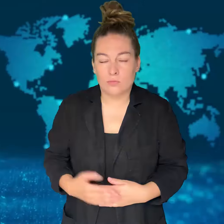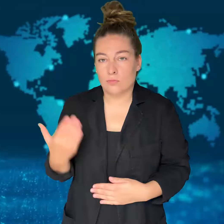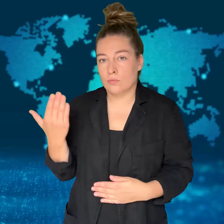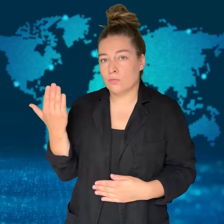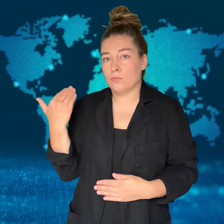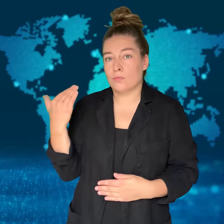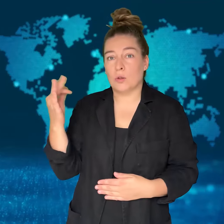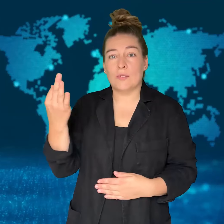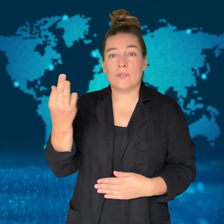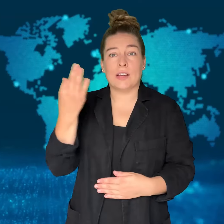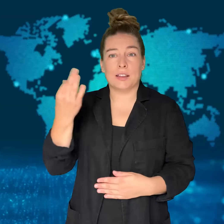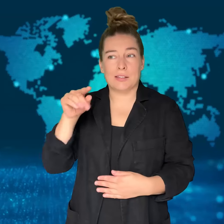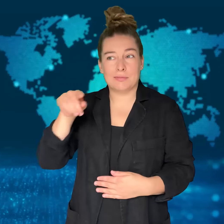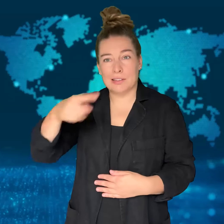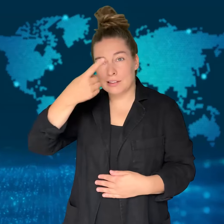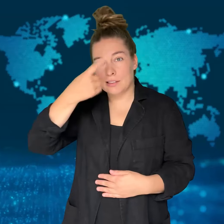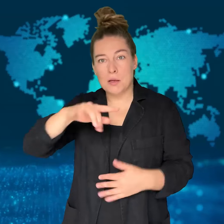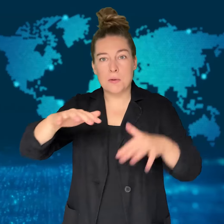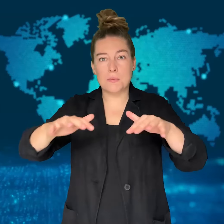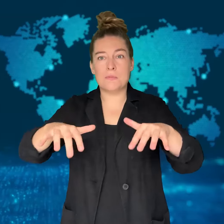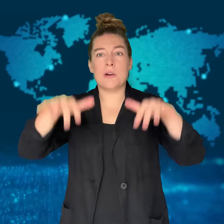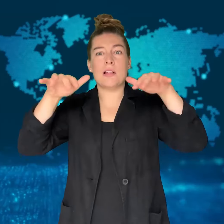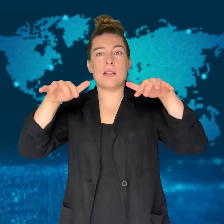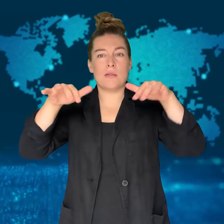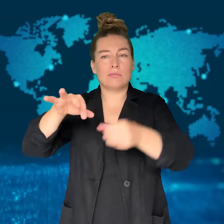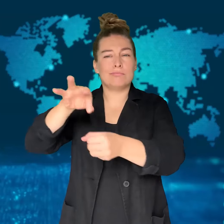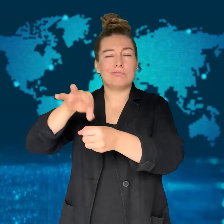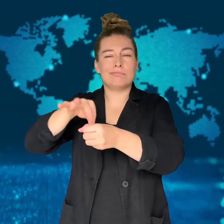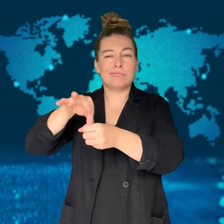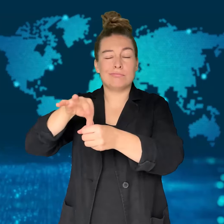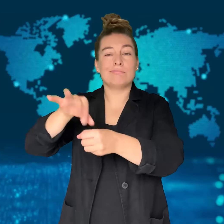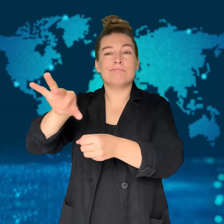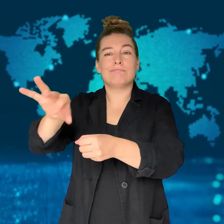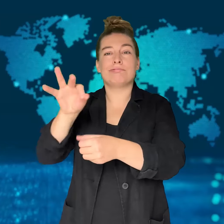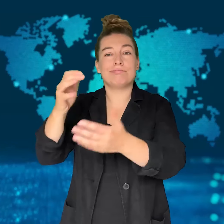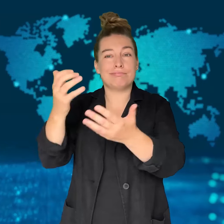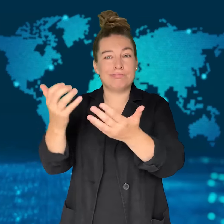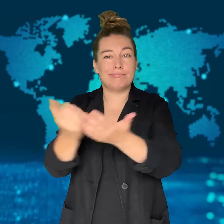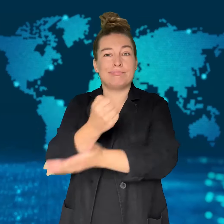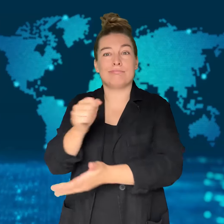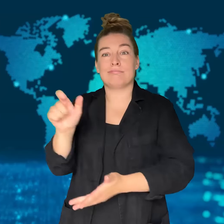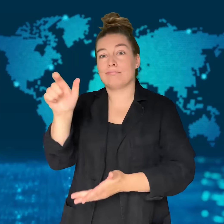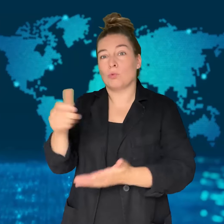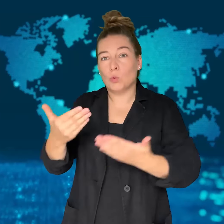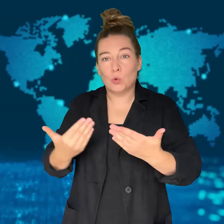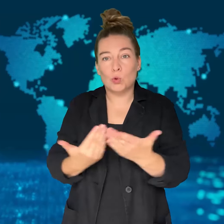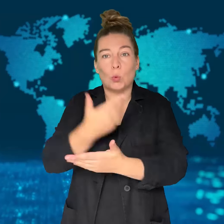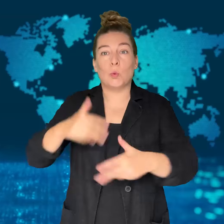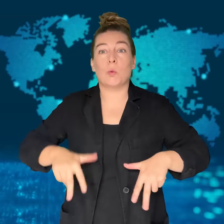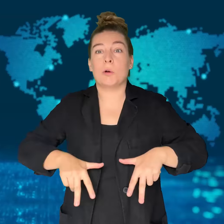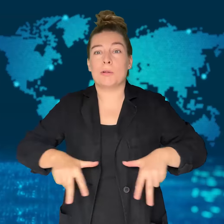[MONIKA]: Thailand's Parliament voted in a new Prime Minister -